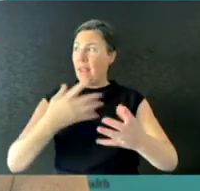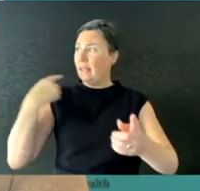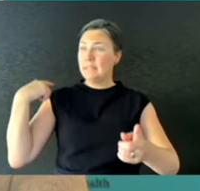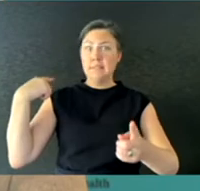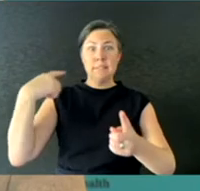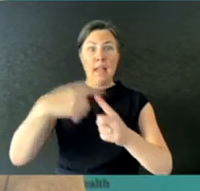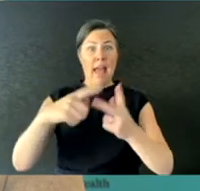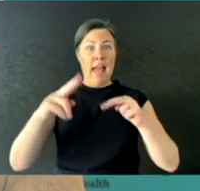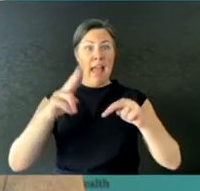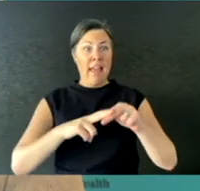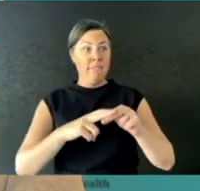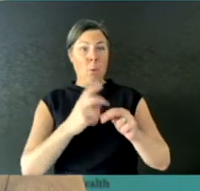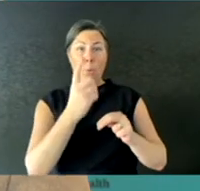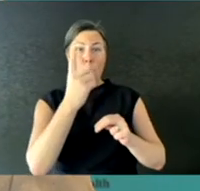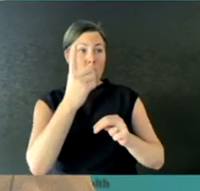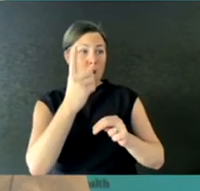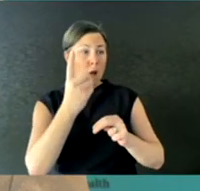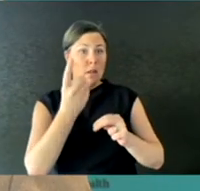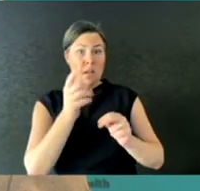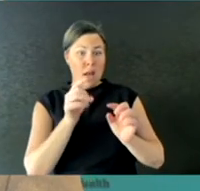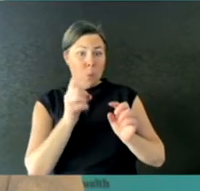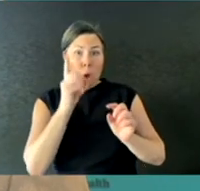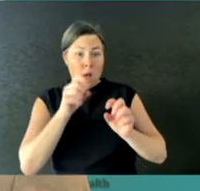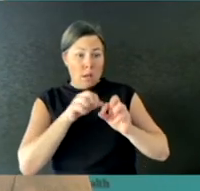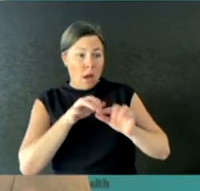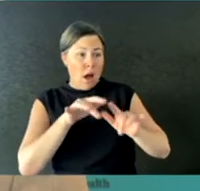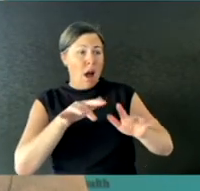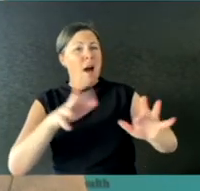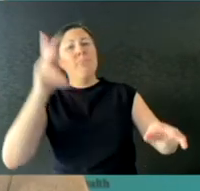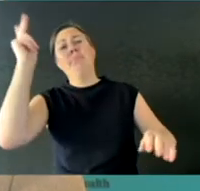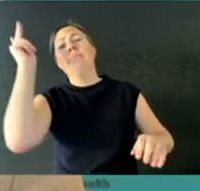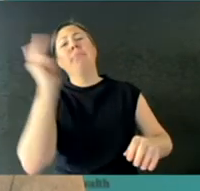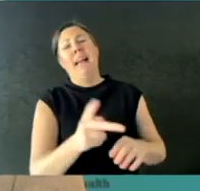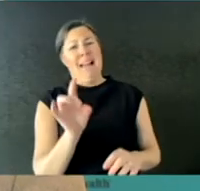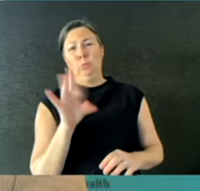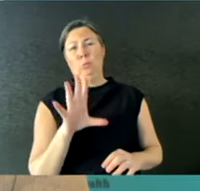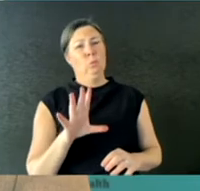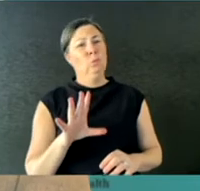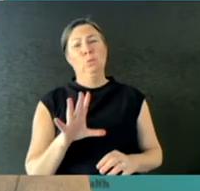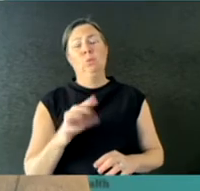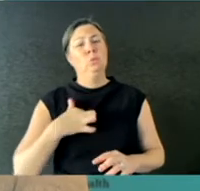We want those decisions to be made with caution and safety in mind, and we are confident that